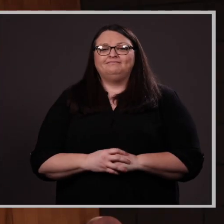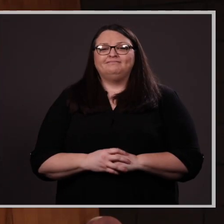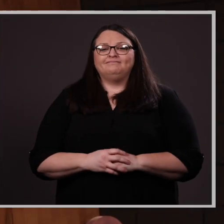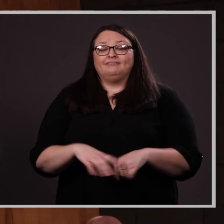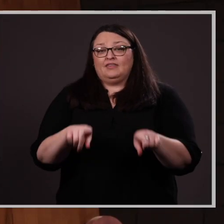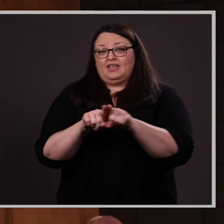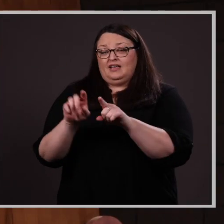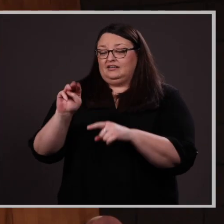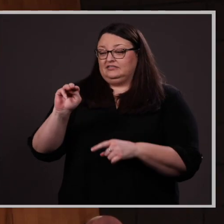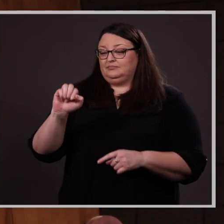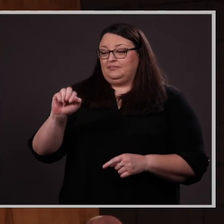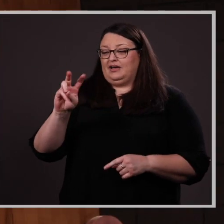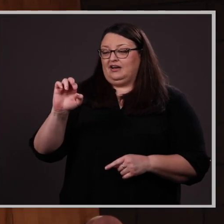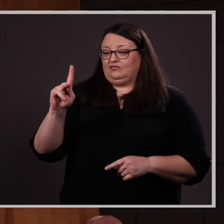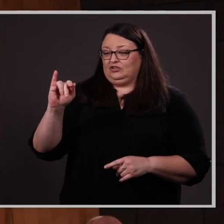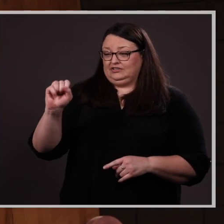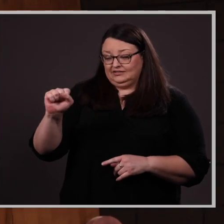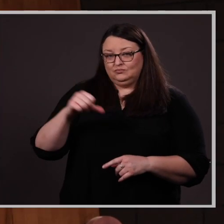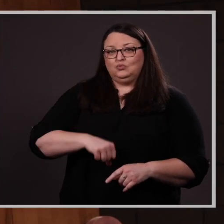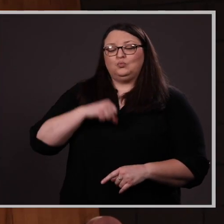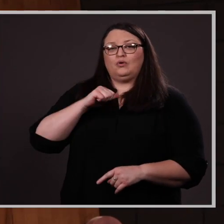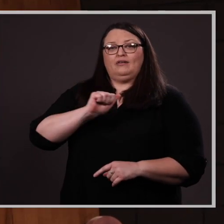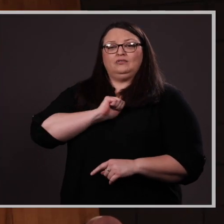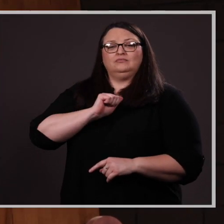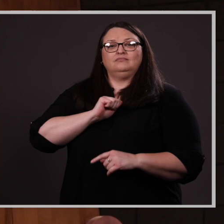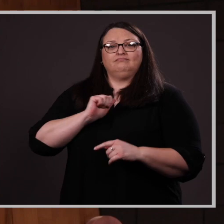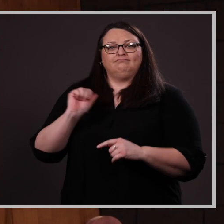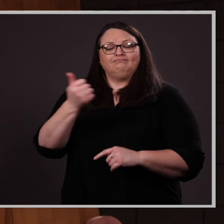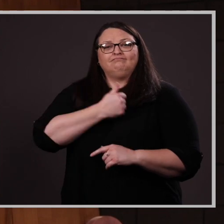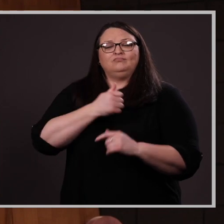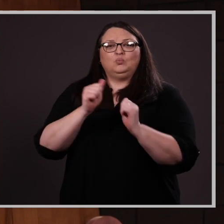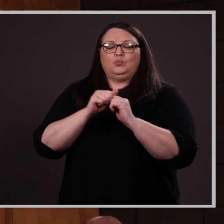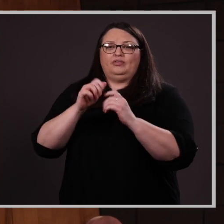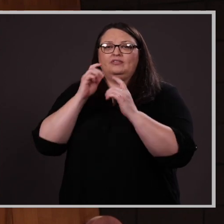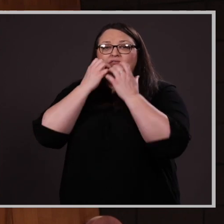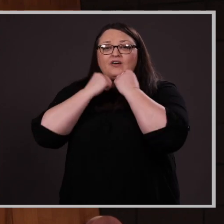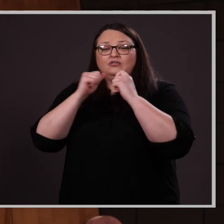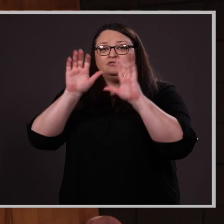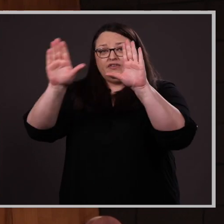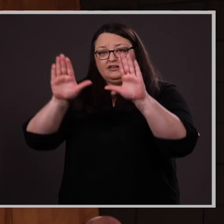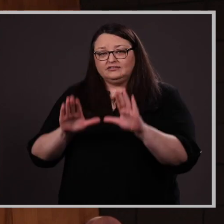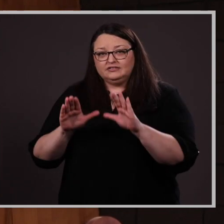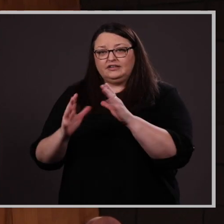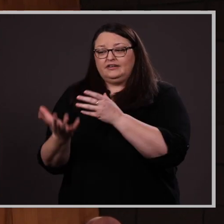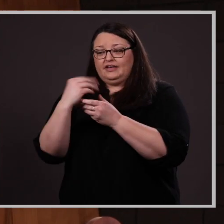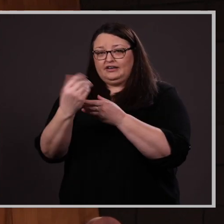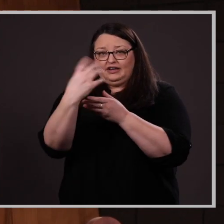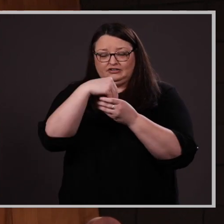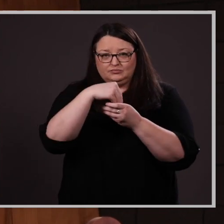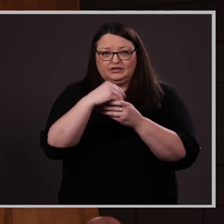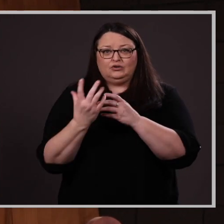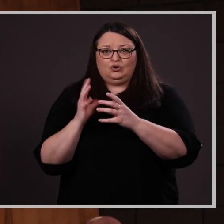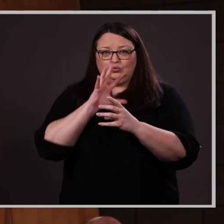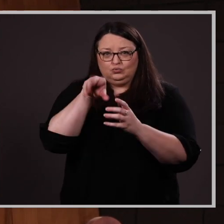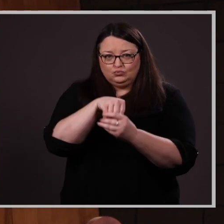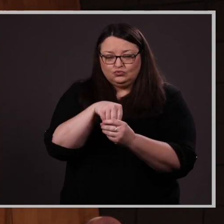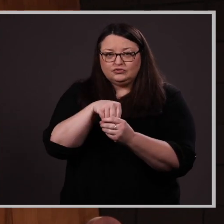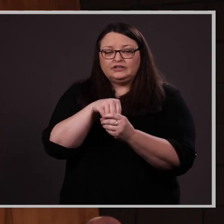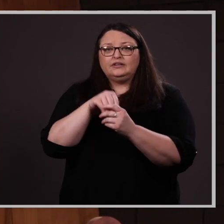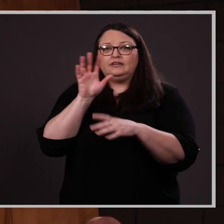As Mavericks, we pride ourselves on the values of excellence, engagement, inclusion, discovery,